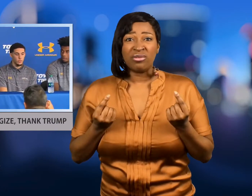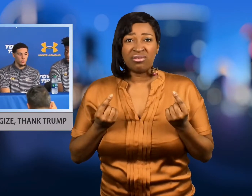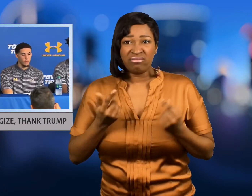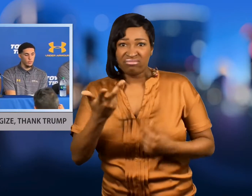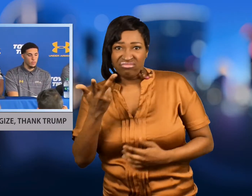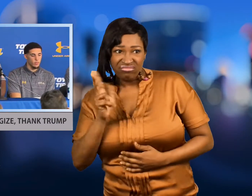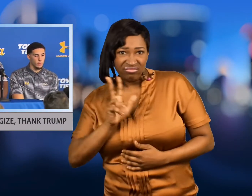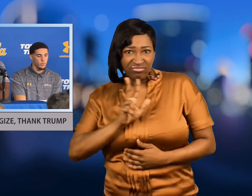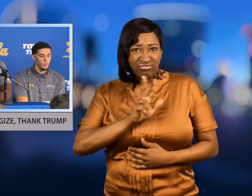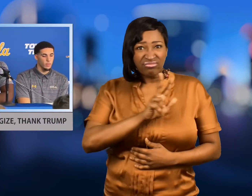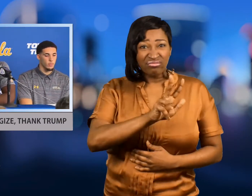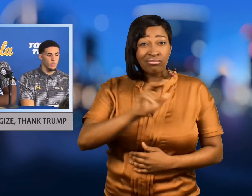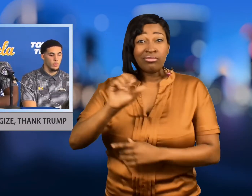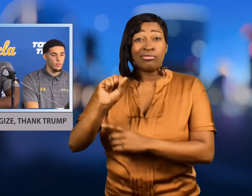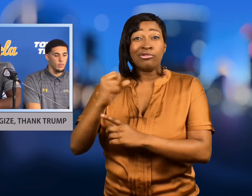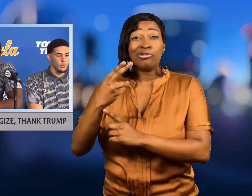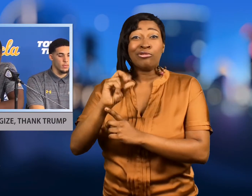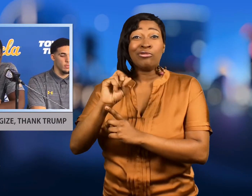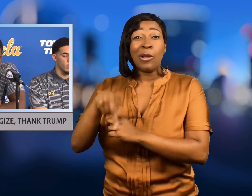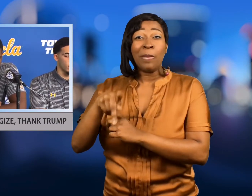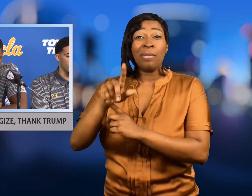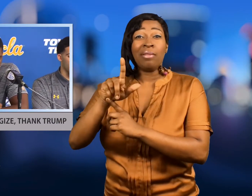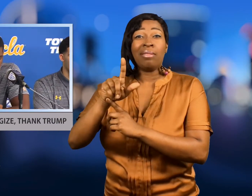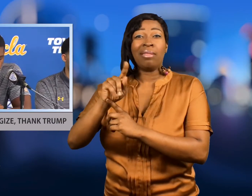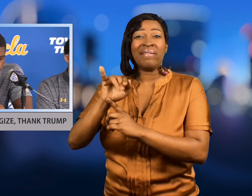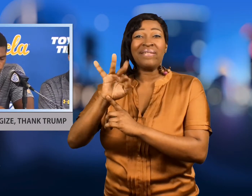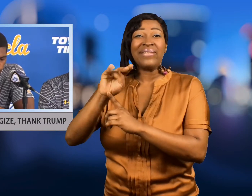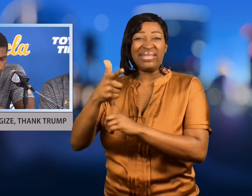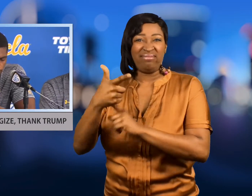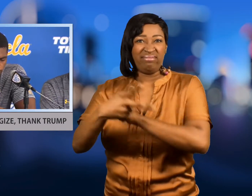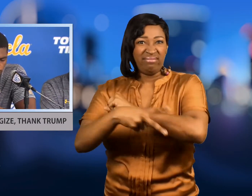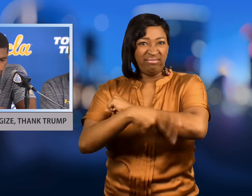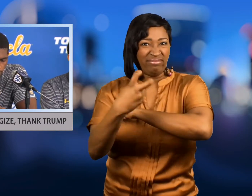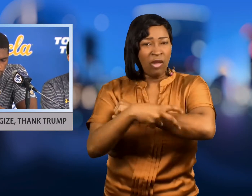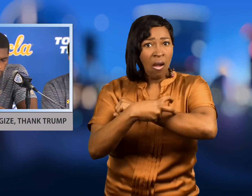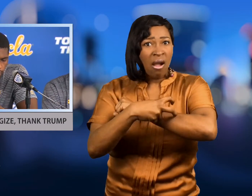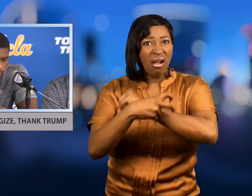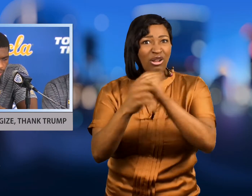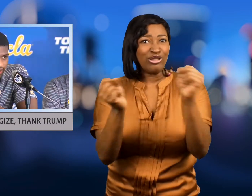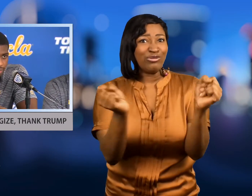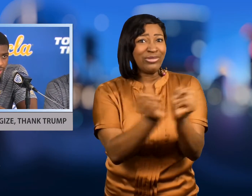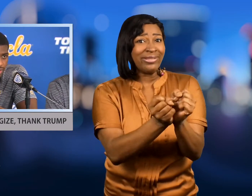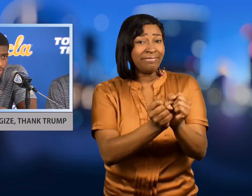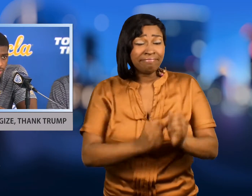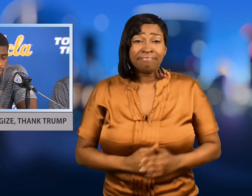playing a game in China.